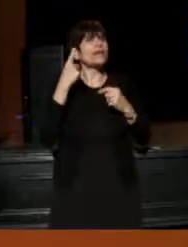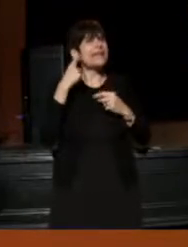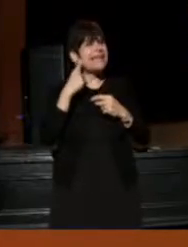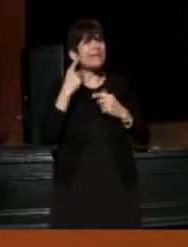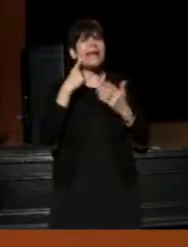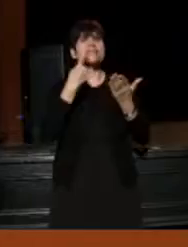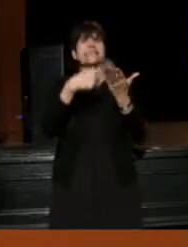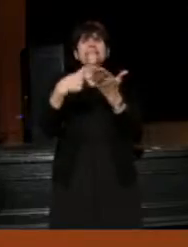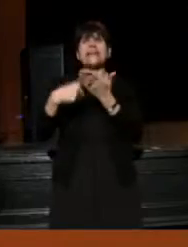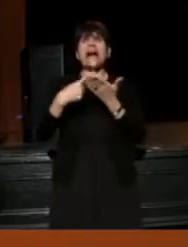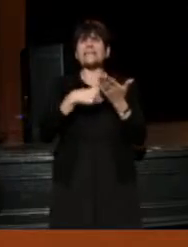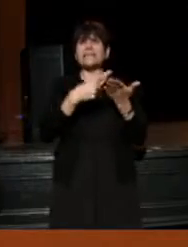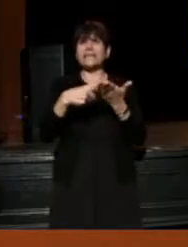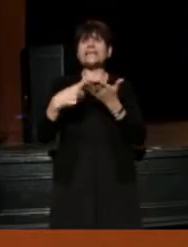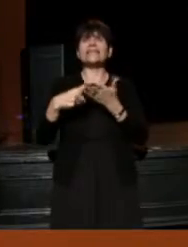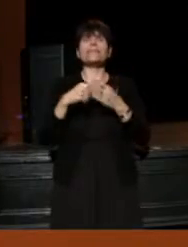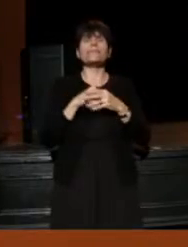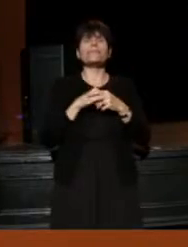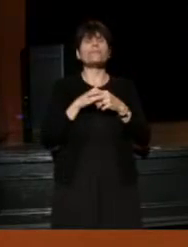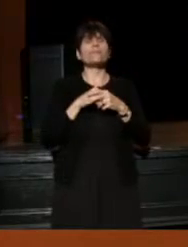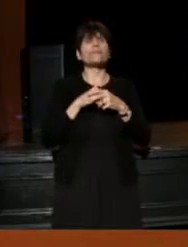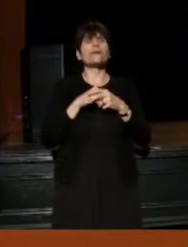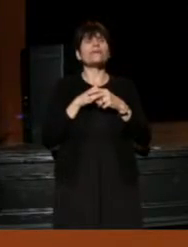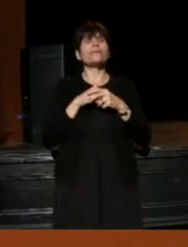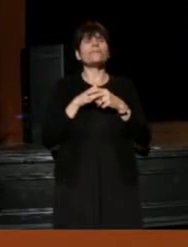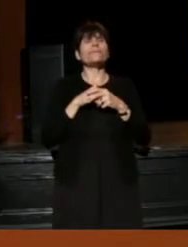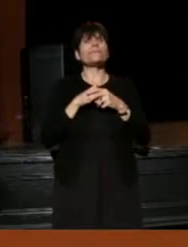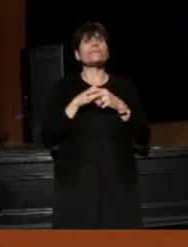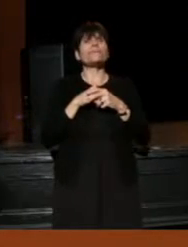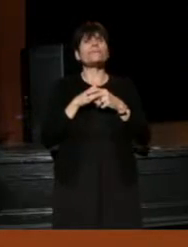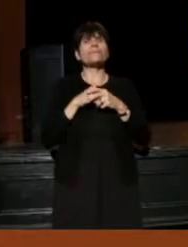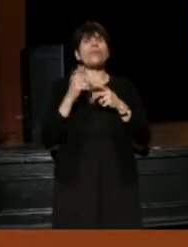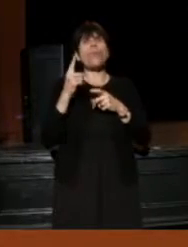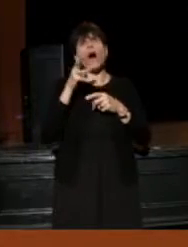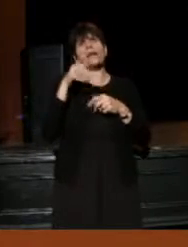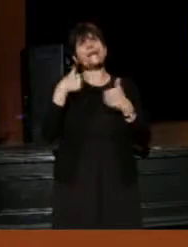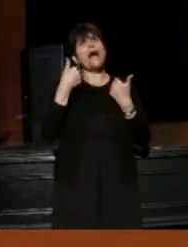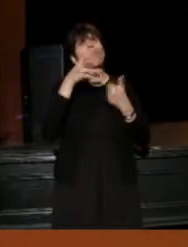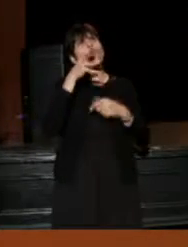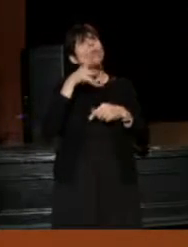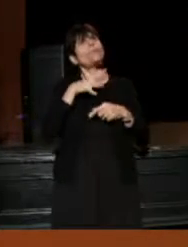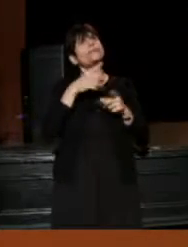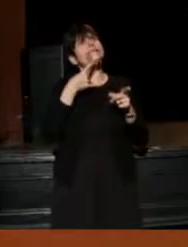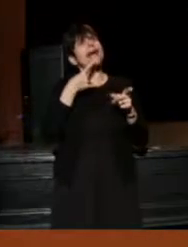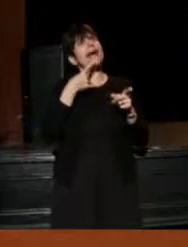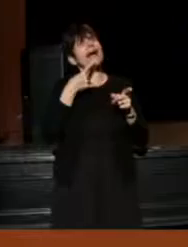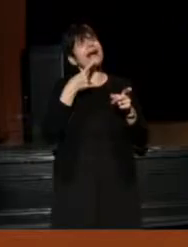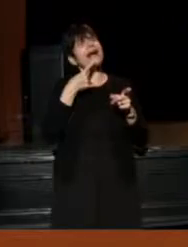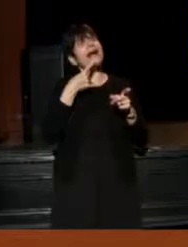So one of the young women said, "Well, I didn't like it."